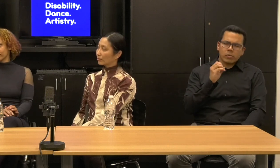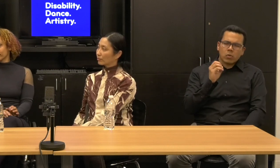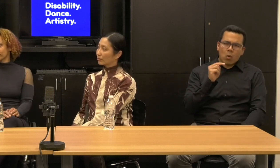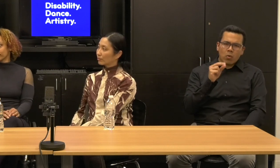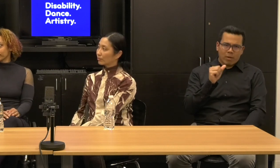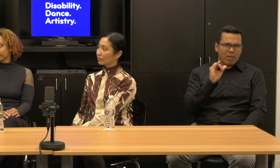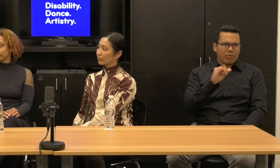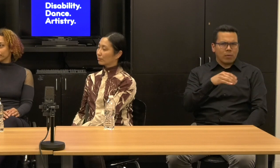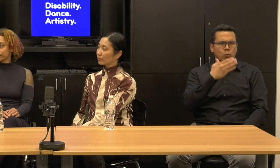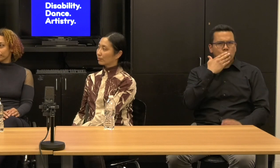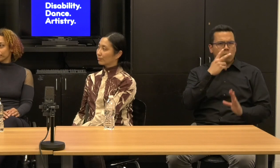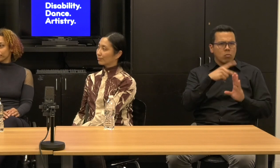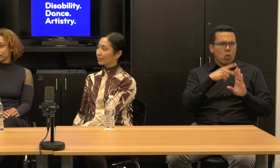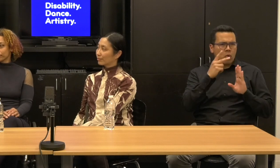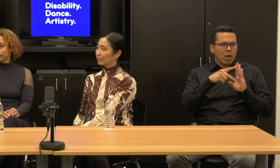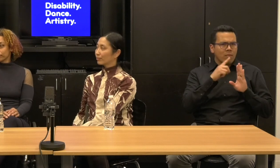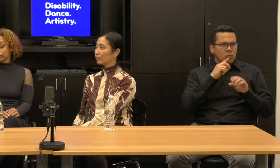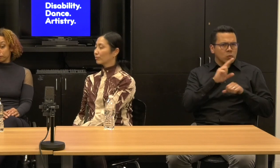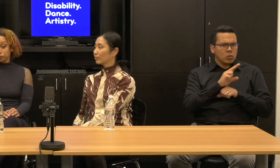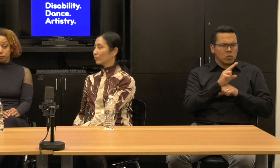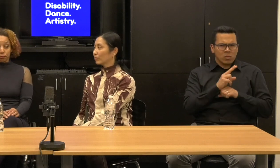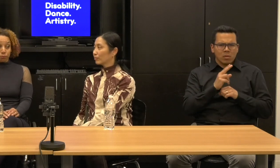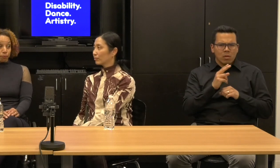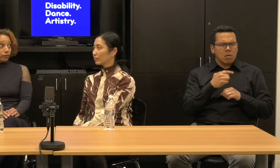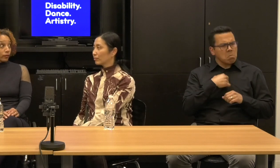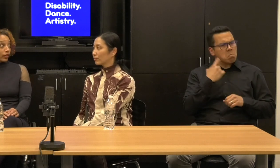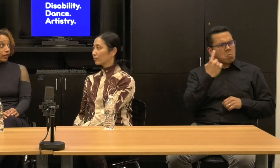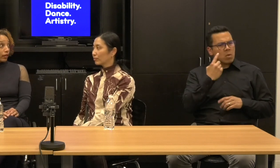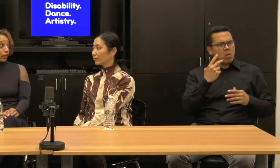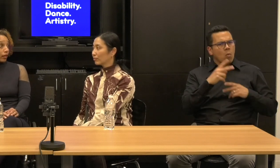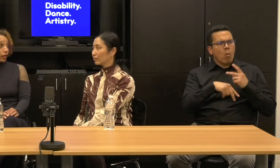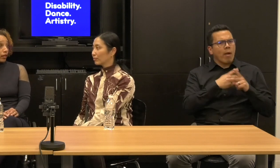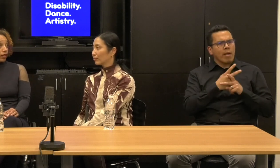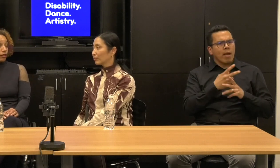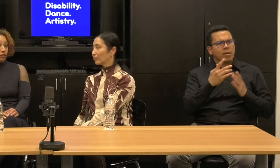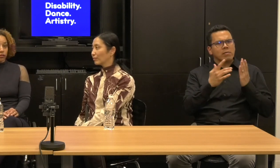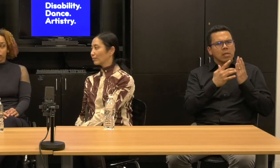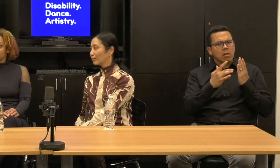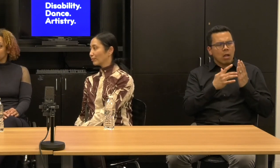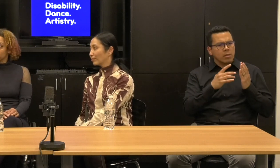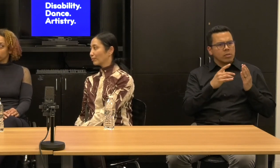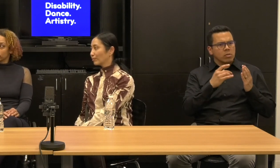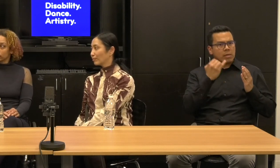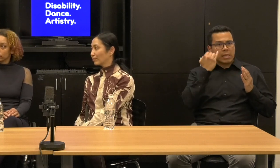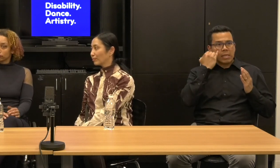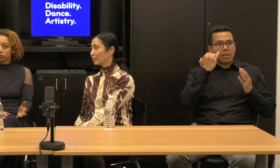what kind of tools do dance makers doing all of the coordination of access at the center of artistry, right?